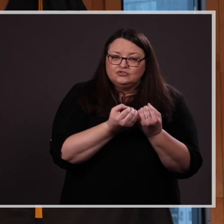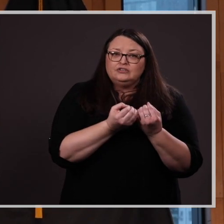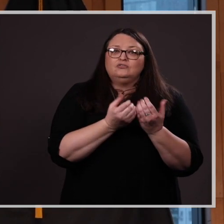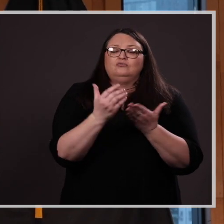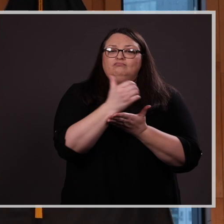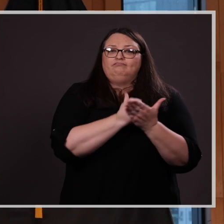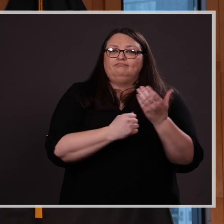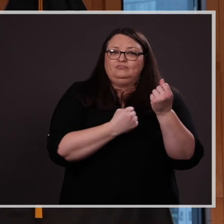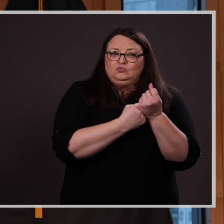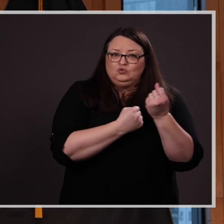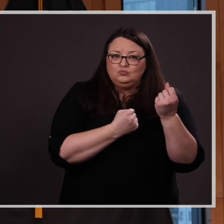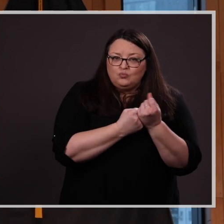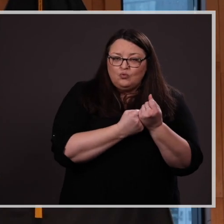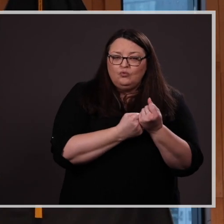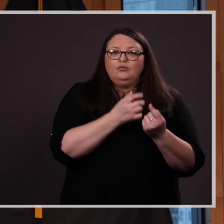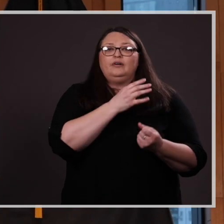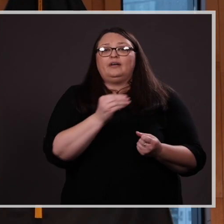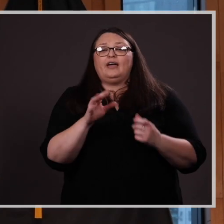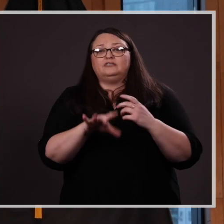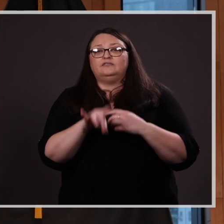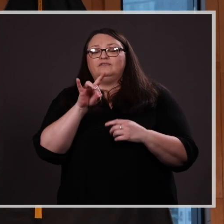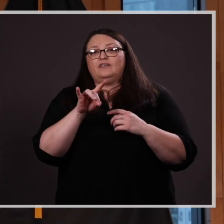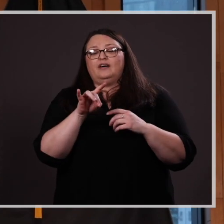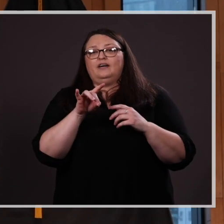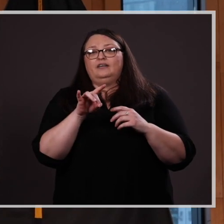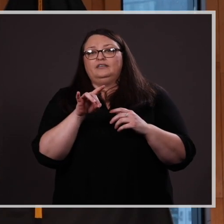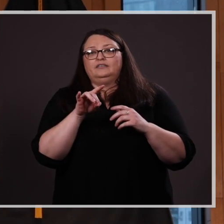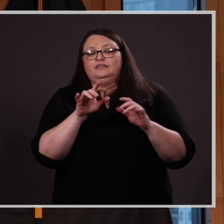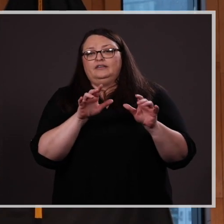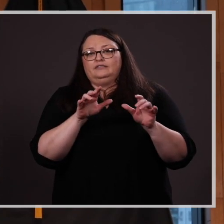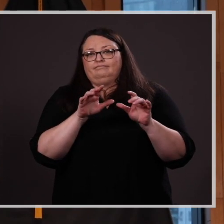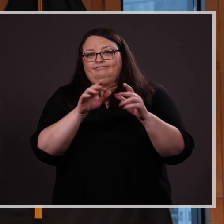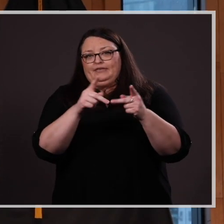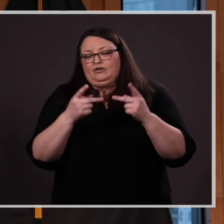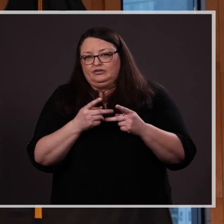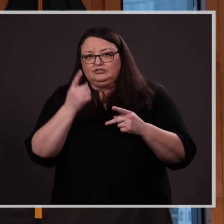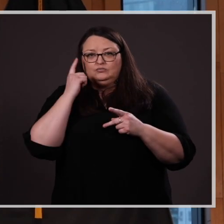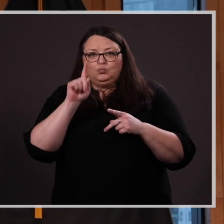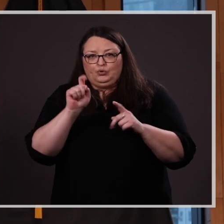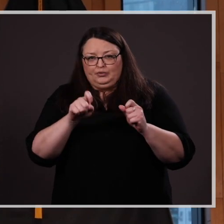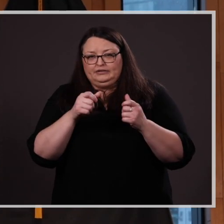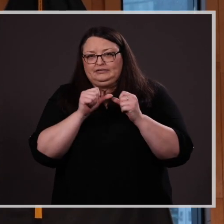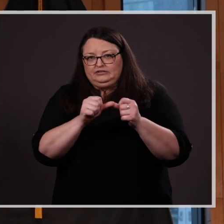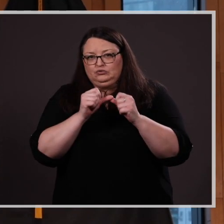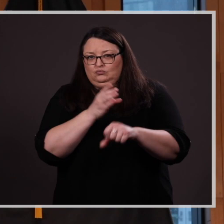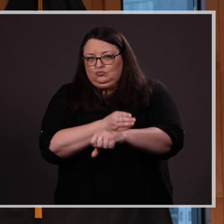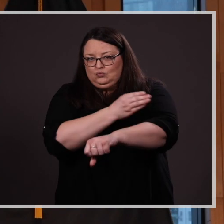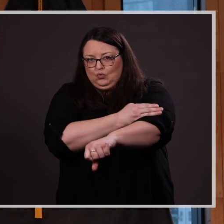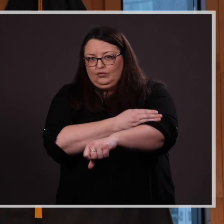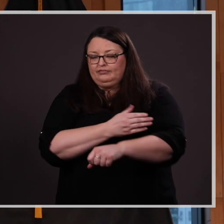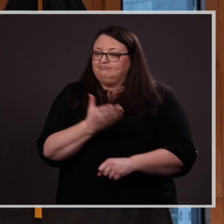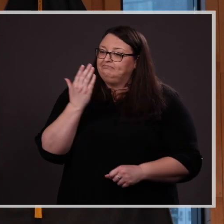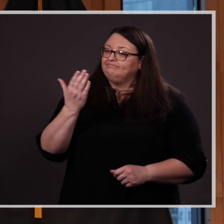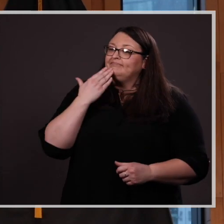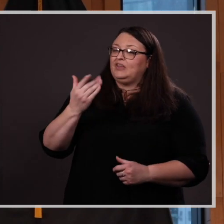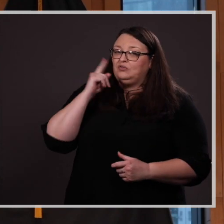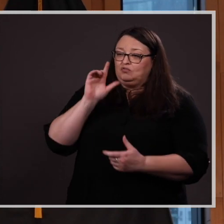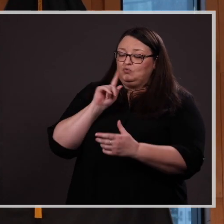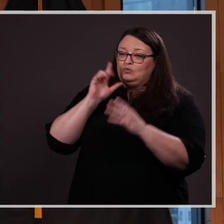gain support and find areas of growth. Hannah, thank you for your dedication to your